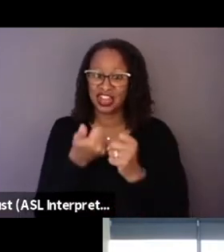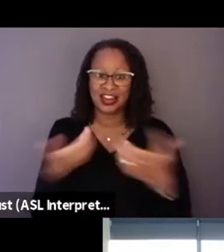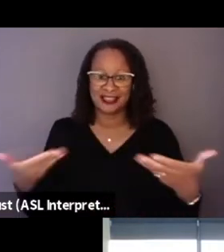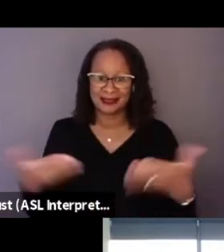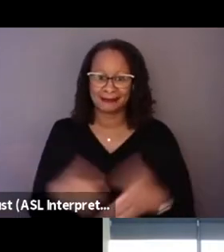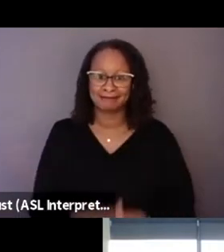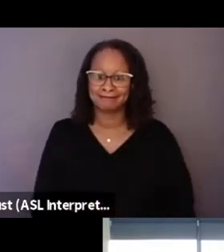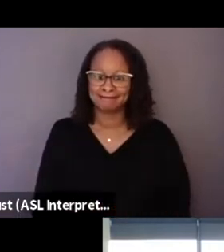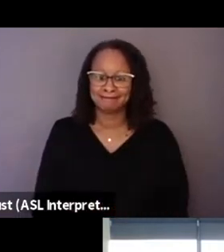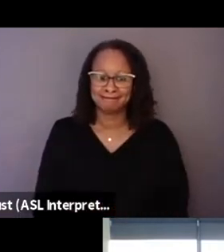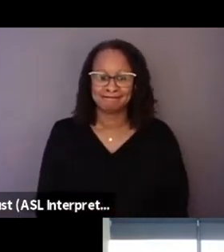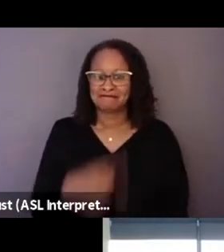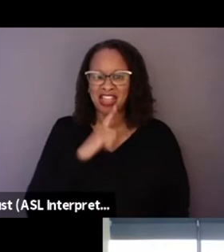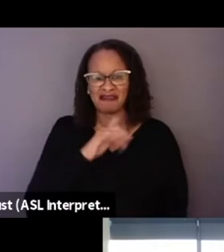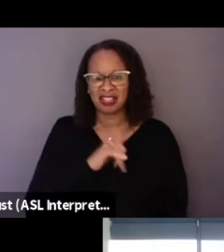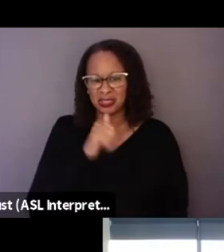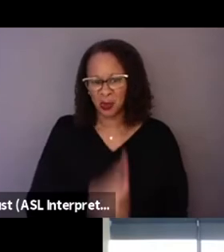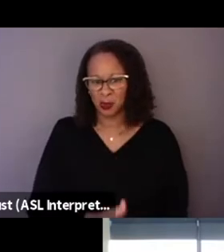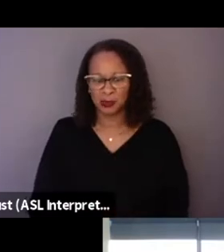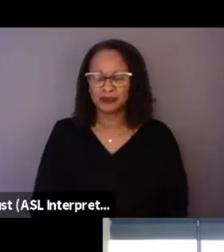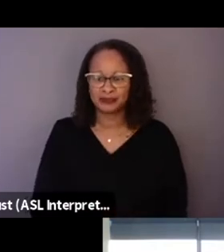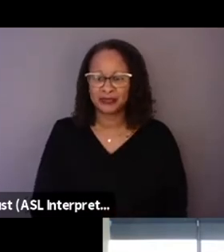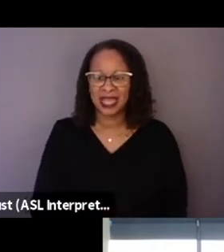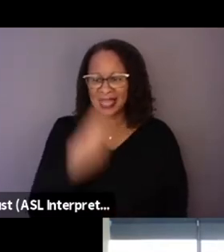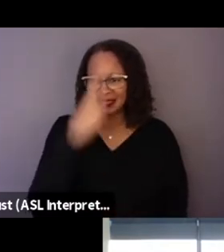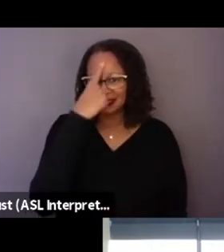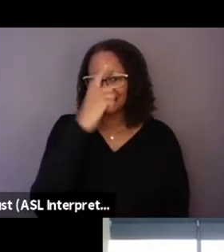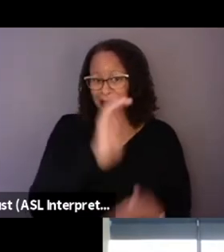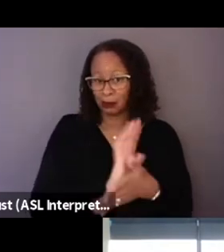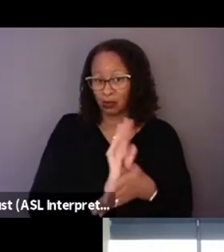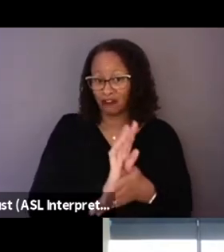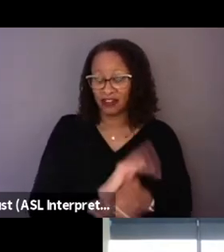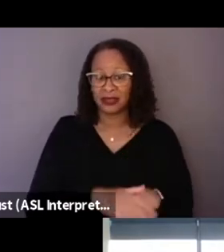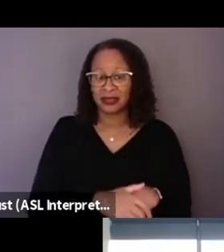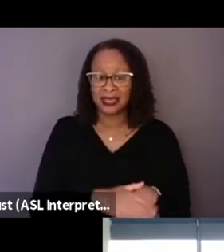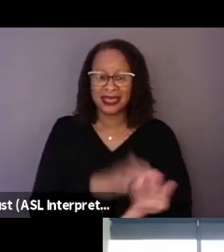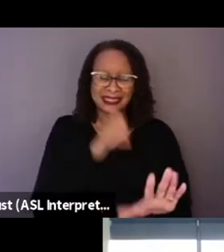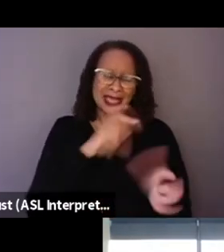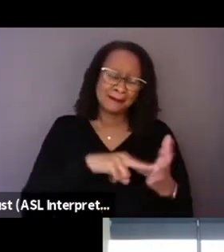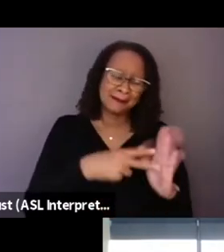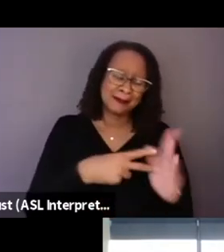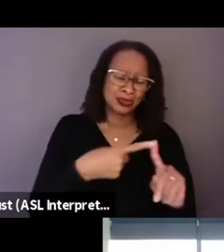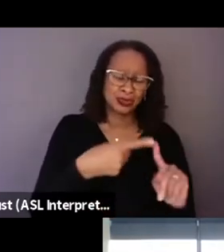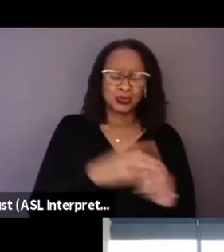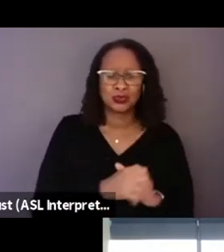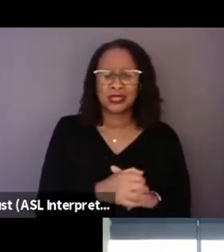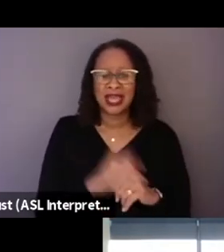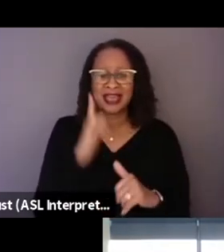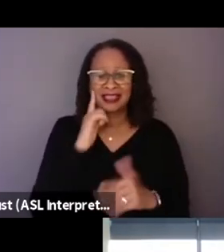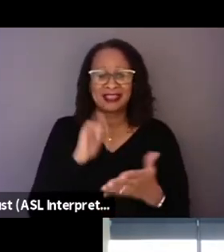I really don't. I think a movie, it's not meant to, I mean, and I think that's what's great about them.